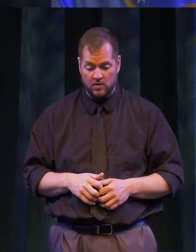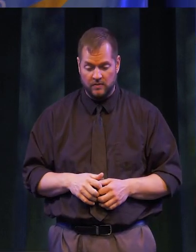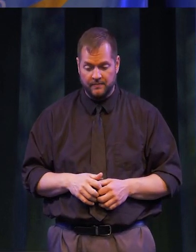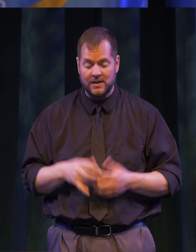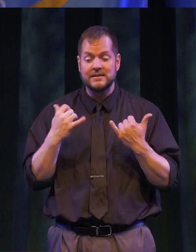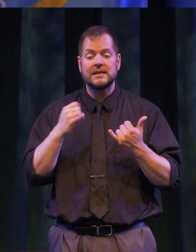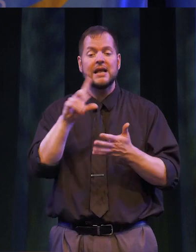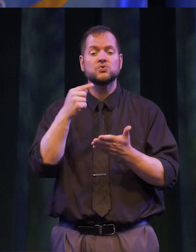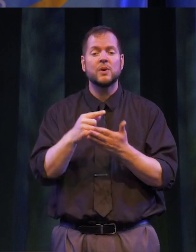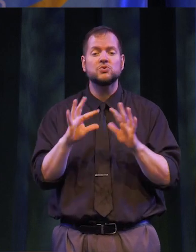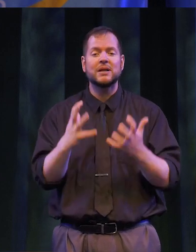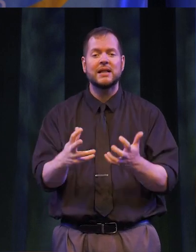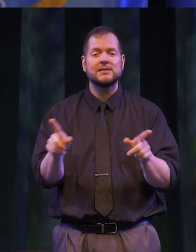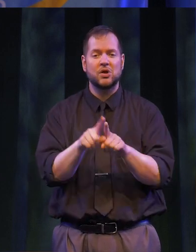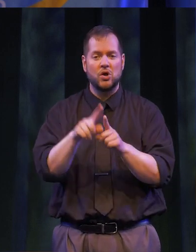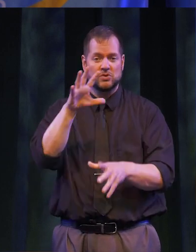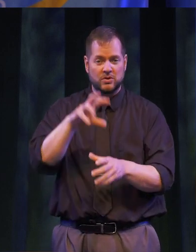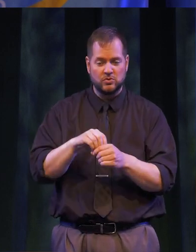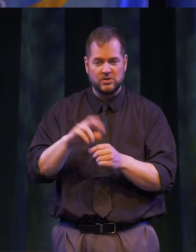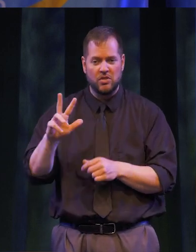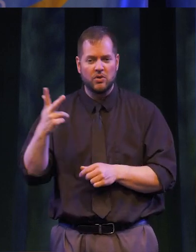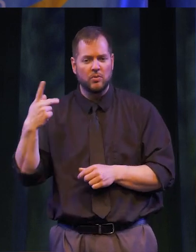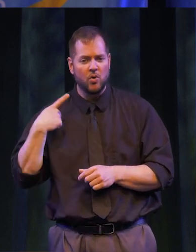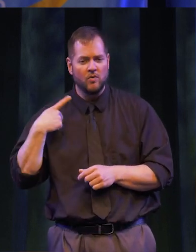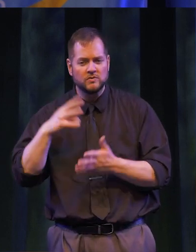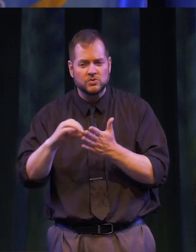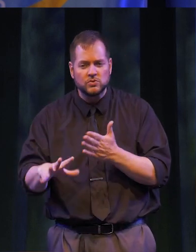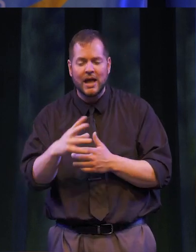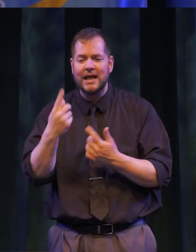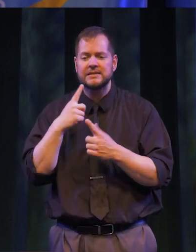TODAY’S GRADUATING CLASS ALSO INCLUDES OUR THIRD COHORT OF STUDENTS IN THE SUCCESSFUL